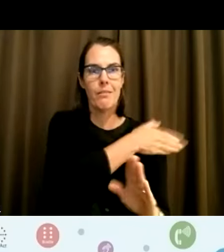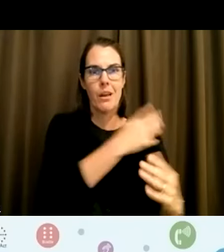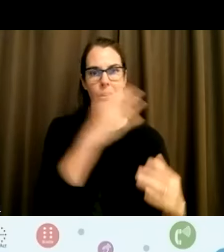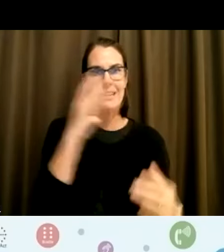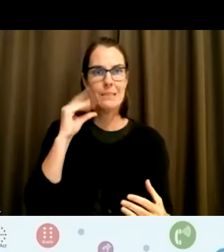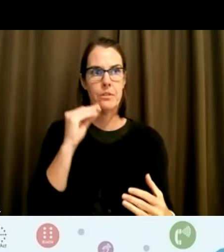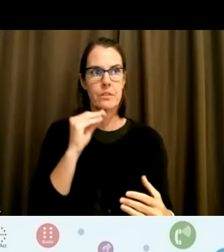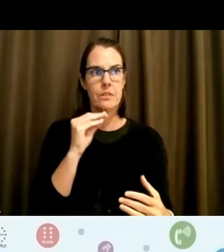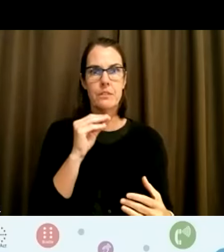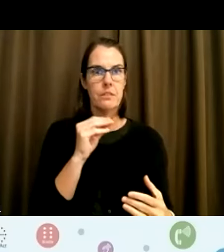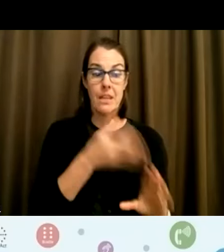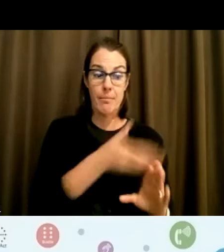I was part of it.